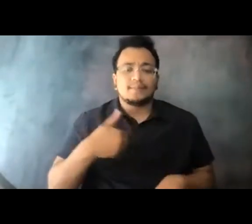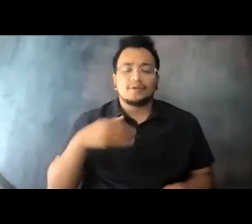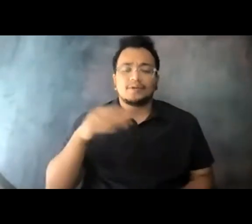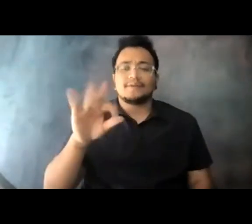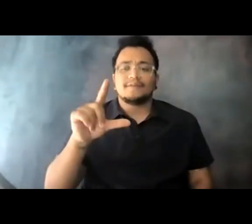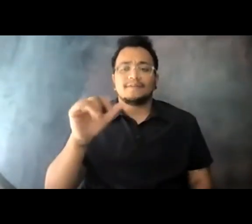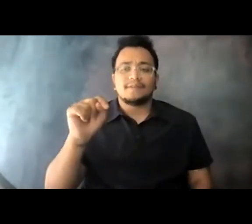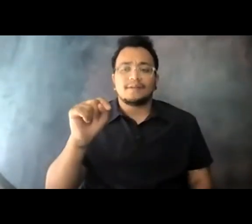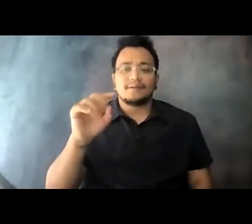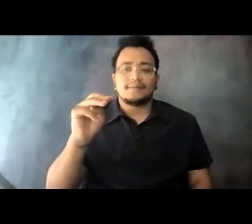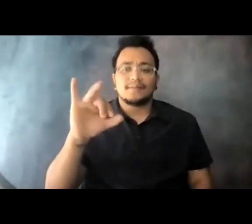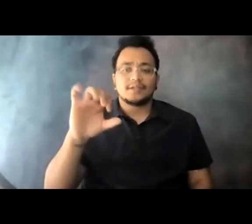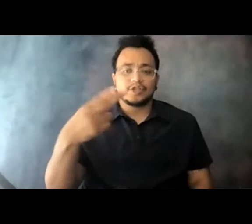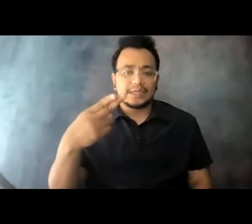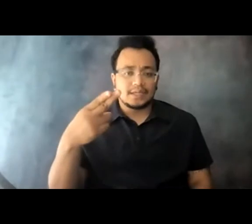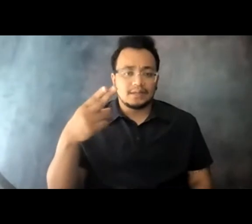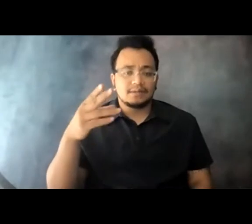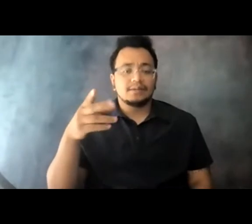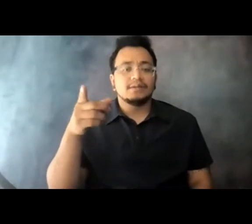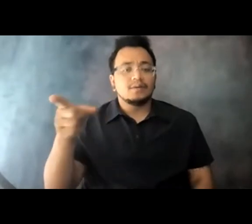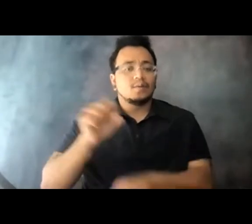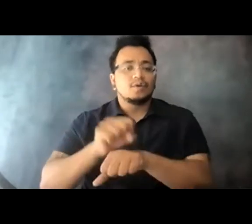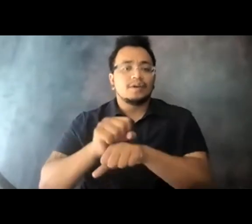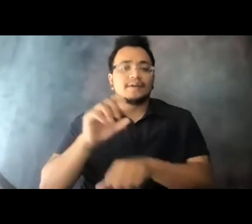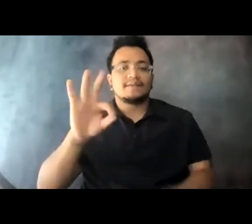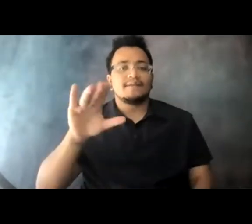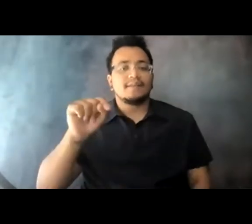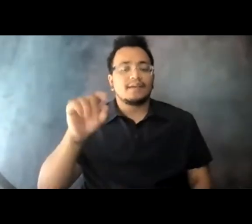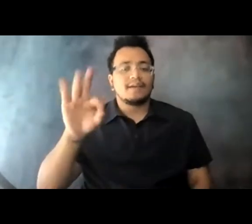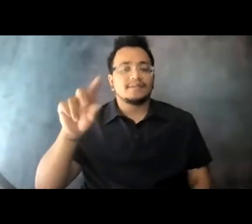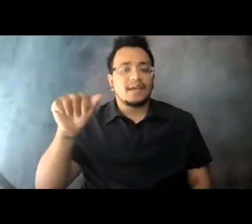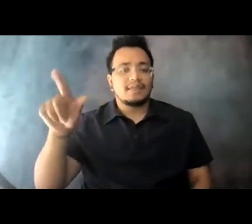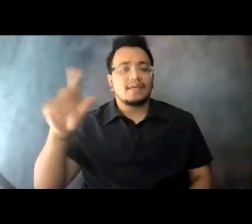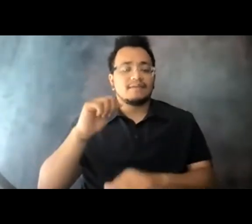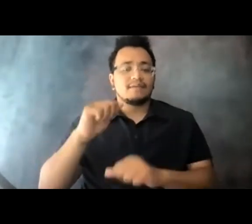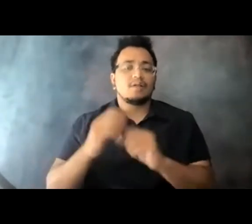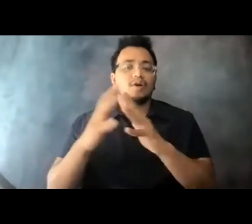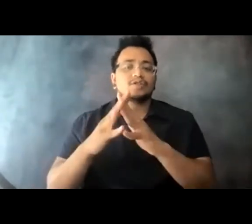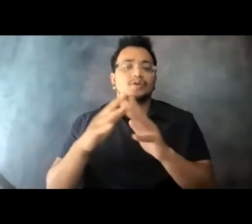15:13:12 system at the Flint MTA. 15:13:15 Flint has launched a ride to wellness program.